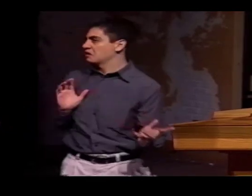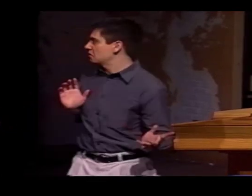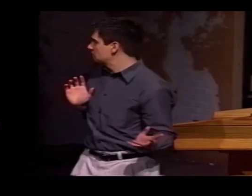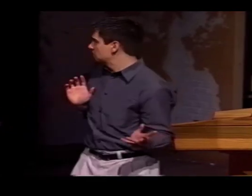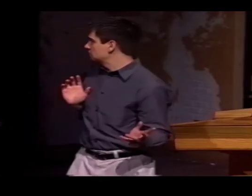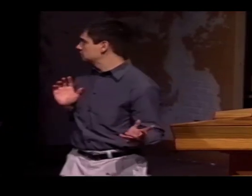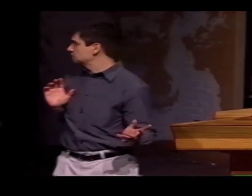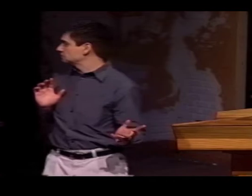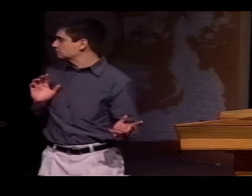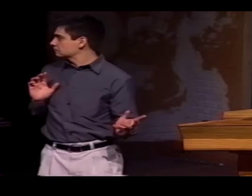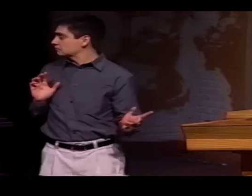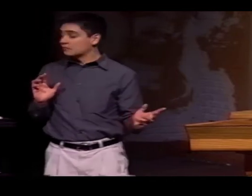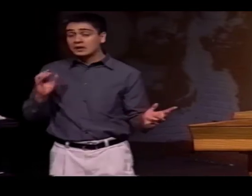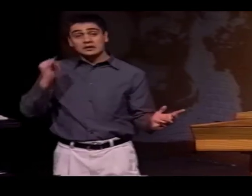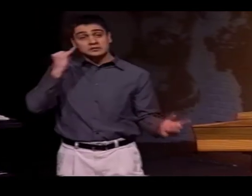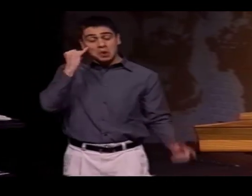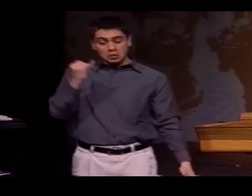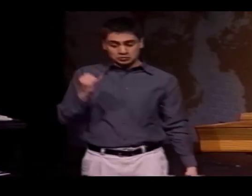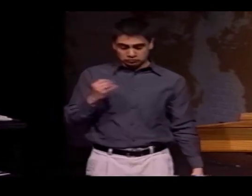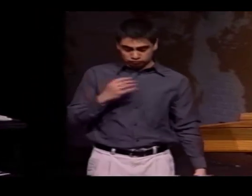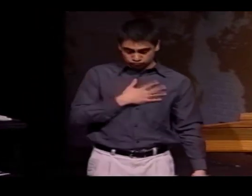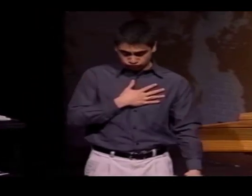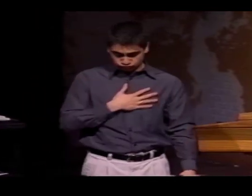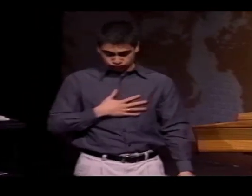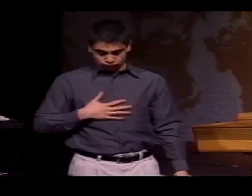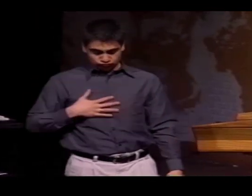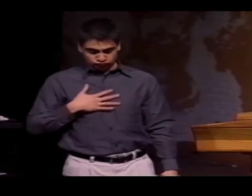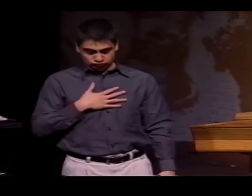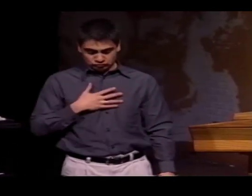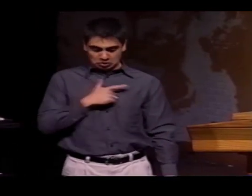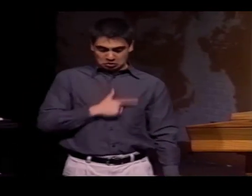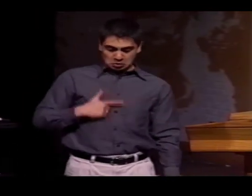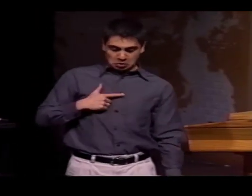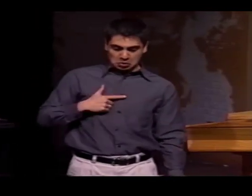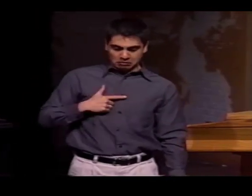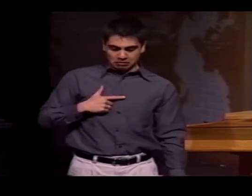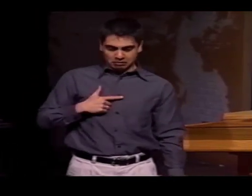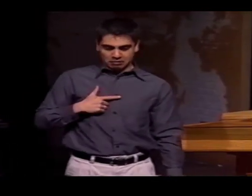SO THAT WOULD BE EXAMPLE OF THE 20% TO 30% OF THE SHARED SIGNS THAT I JUST SPOKE OF,